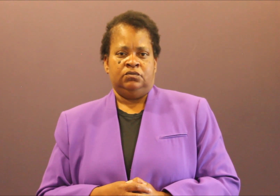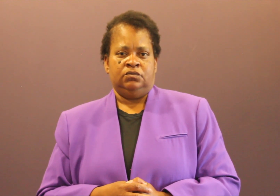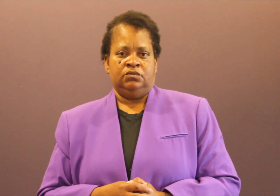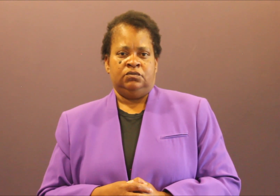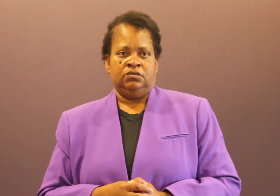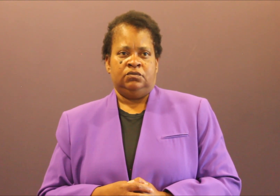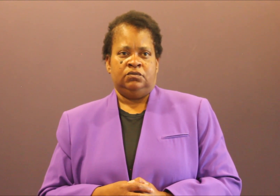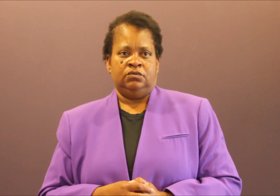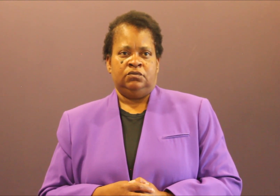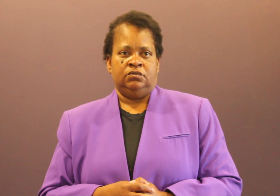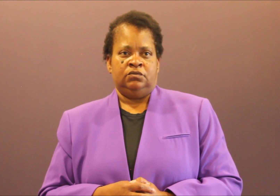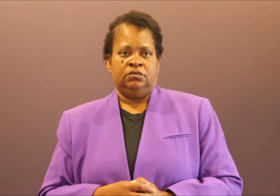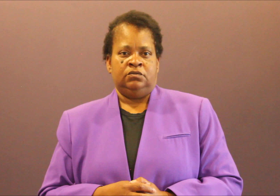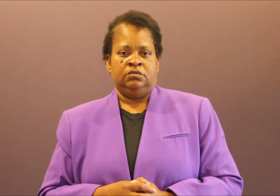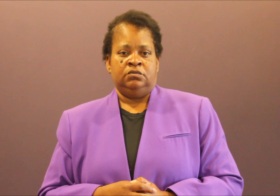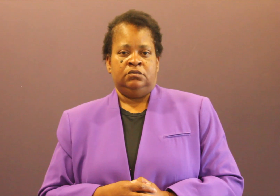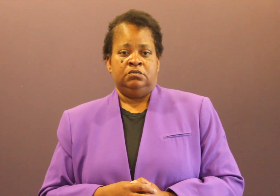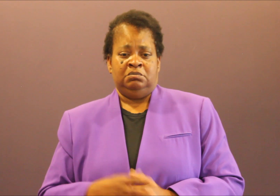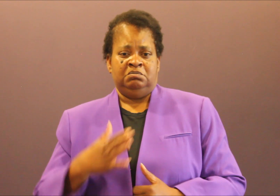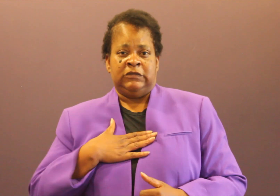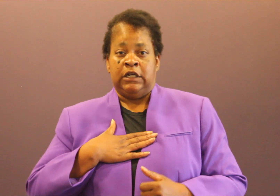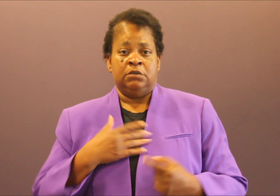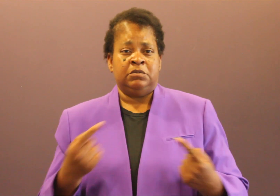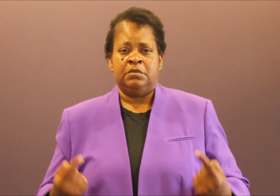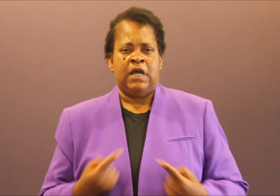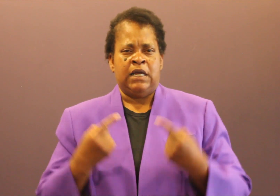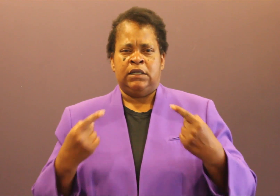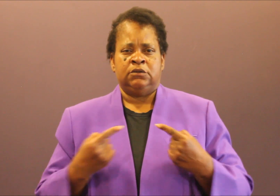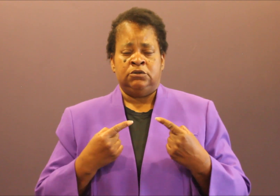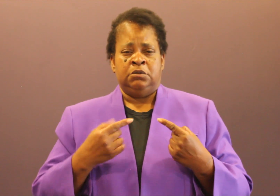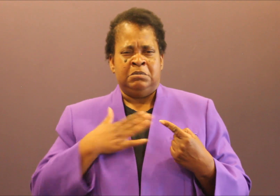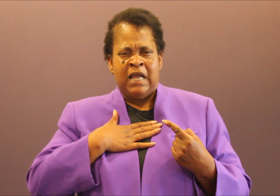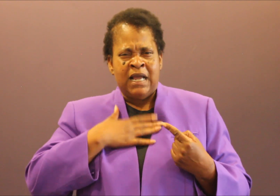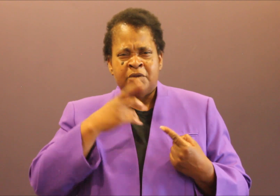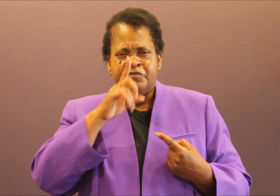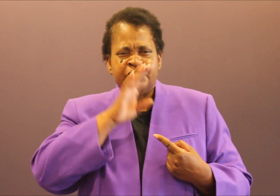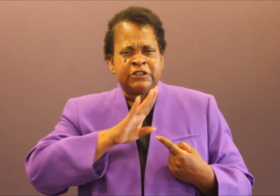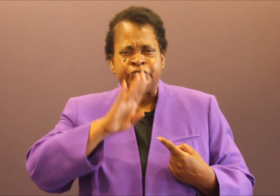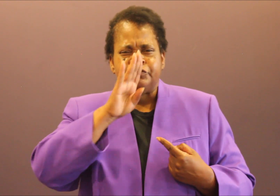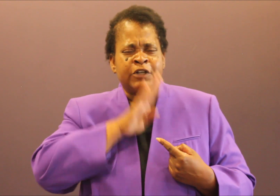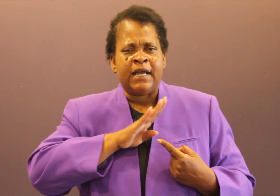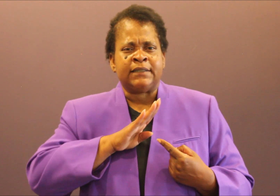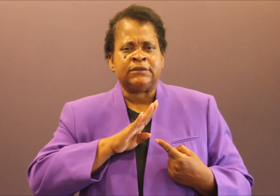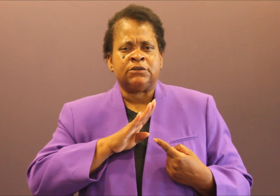who have no language. I've been asked by the media, and no one's